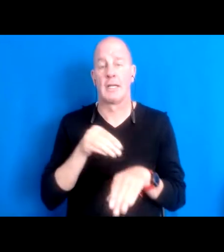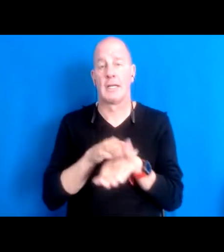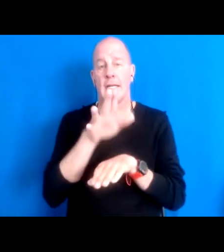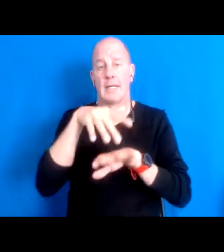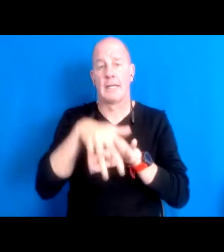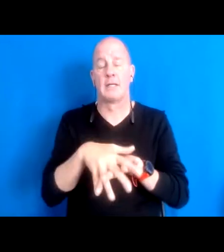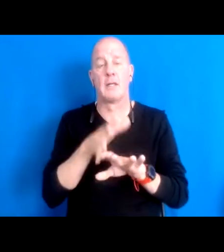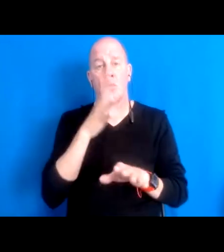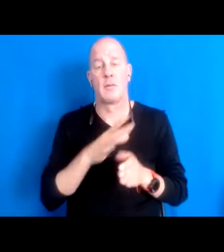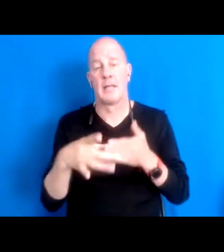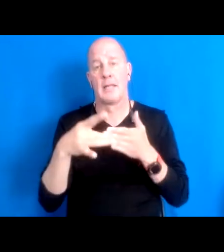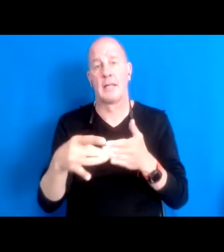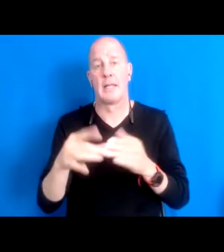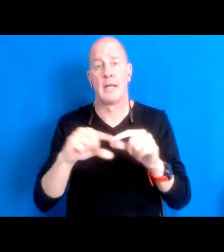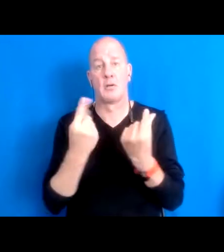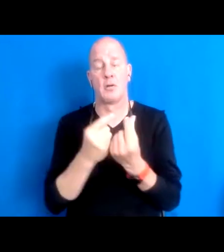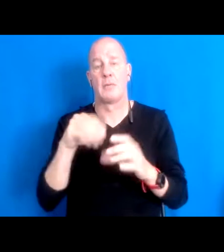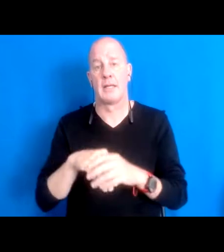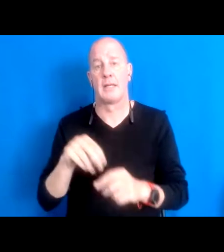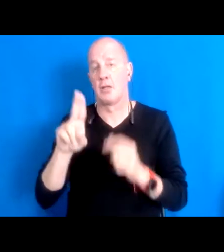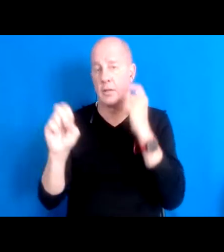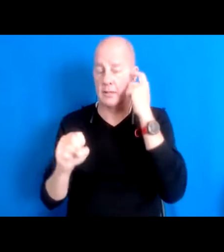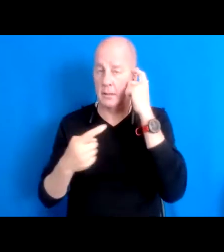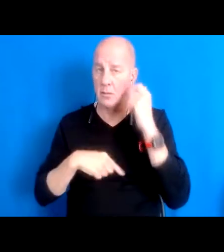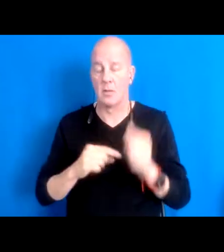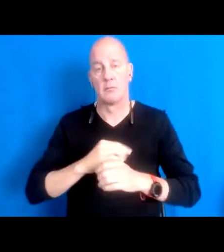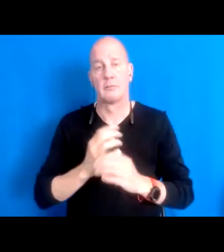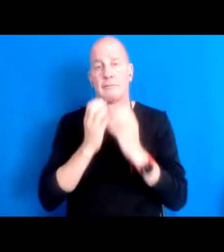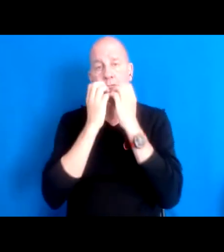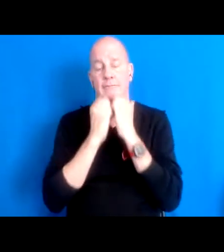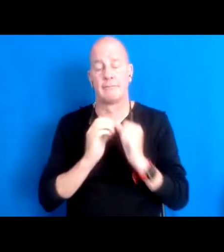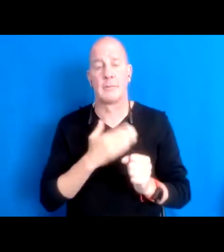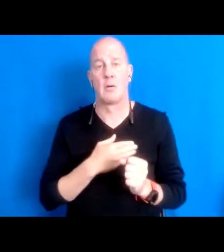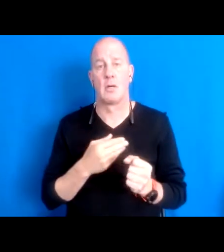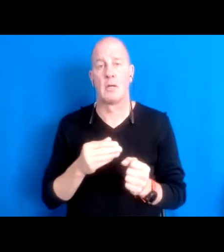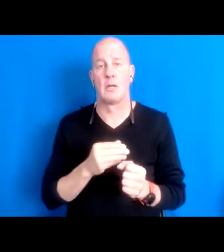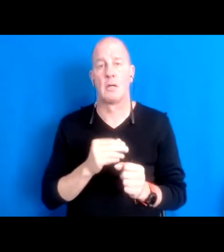of the sacred sacred sites work, and some of you guys might know that in the 90s, the